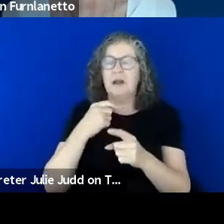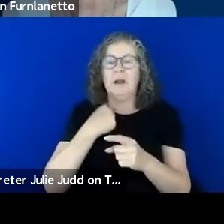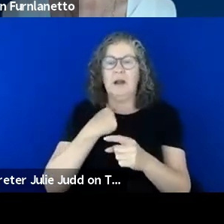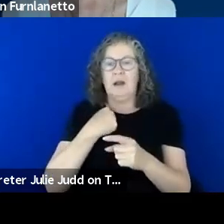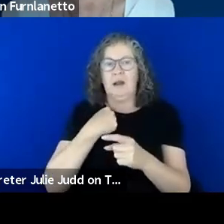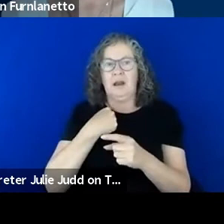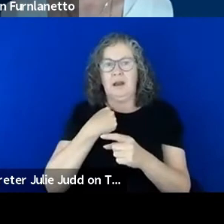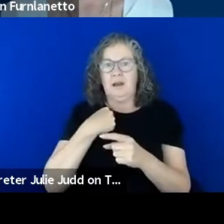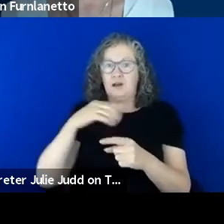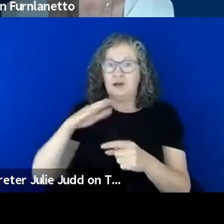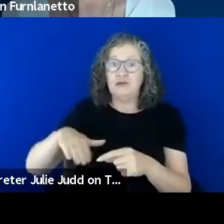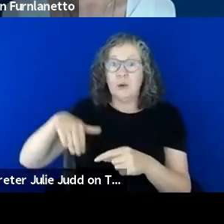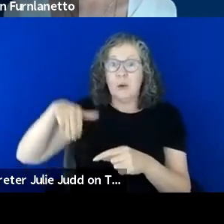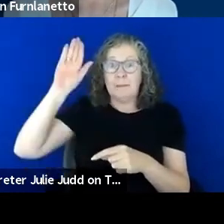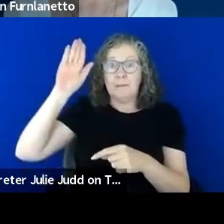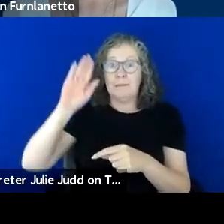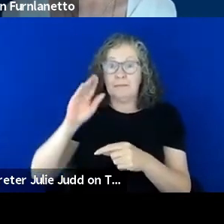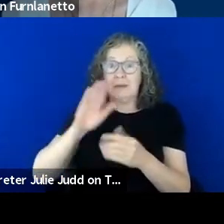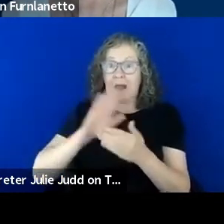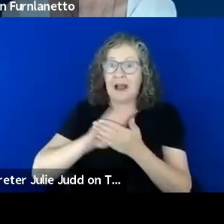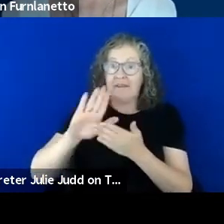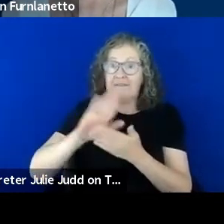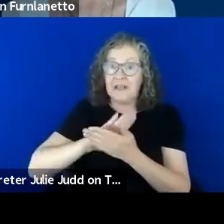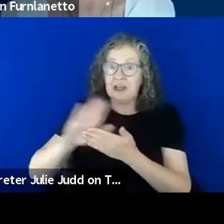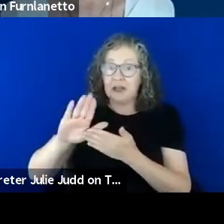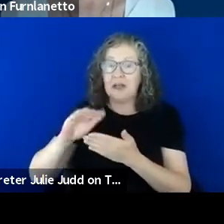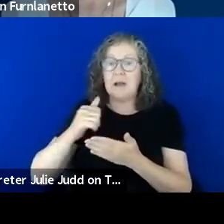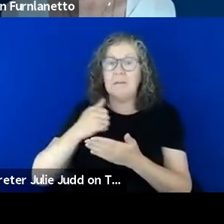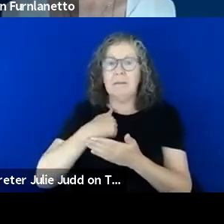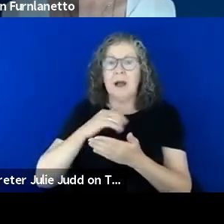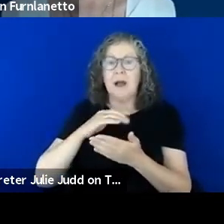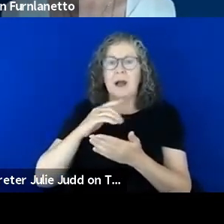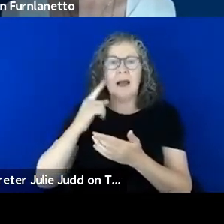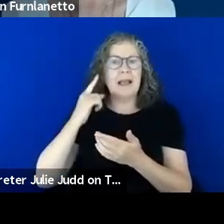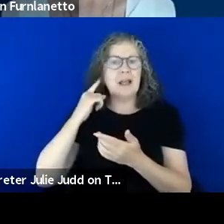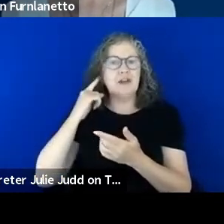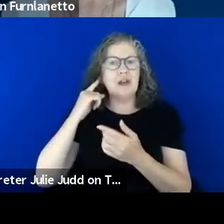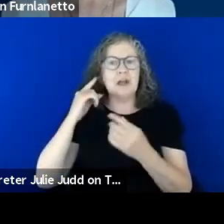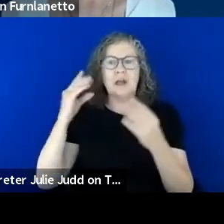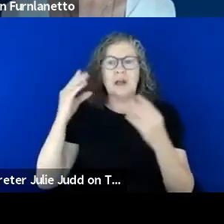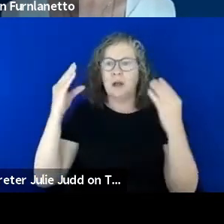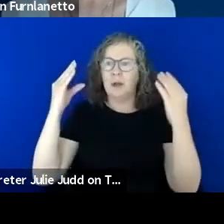grew up hard of hearing and probably my hearing hasn't deteriorated in the last three years more